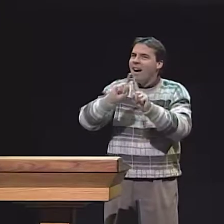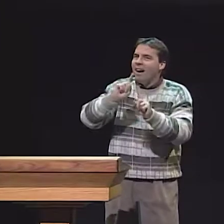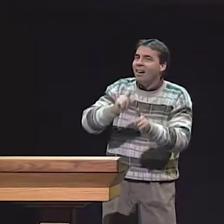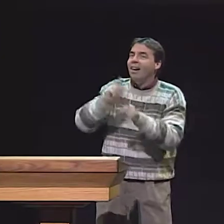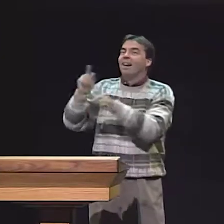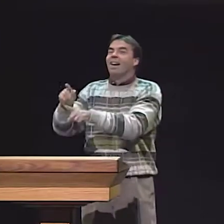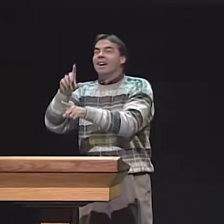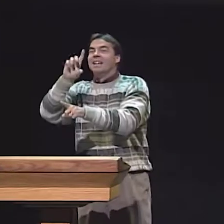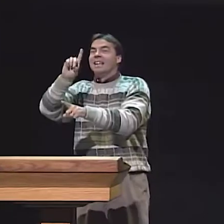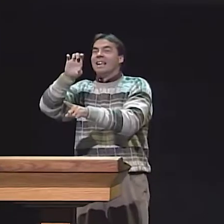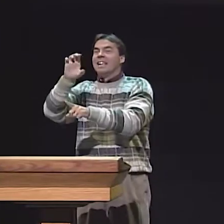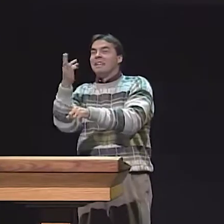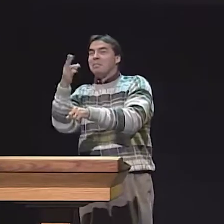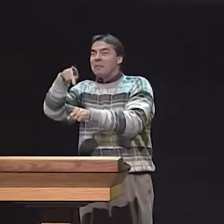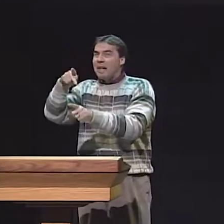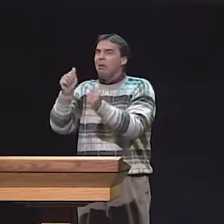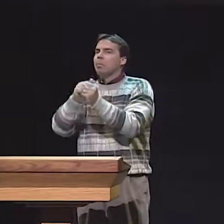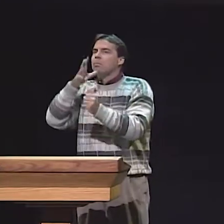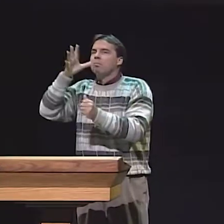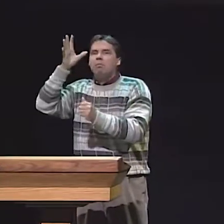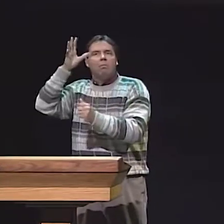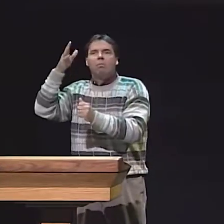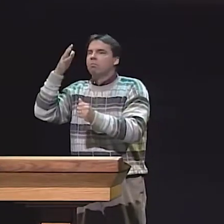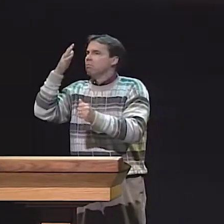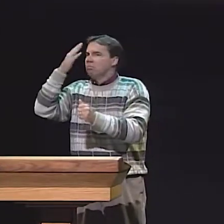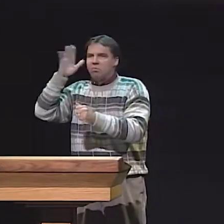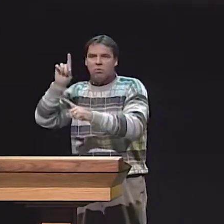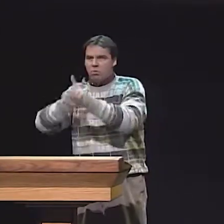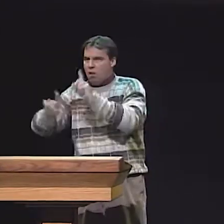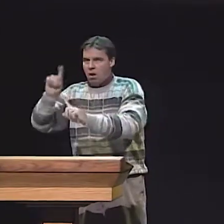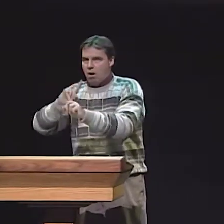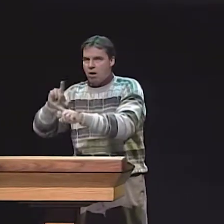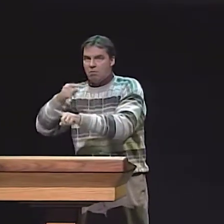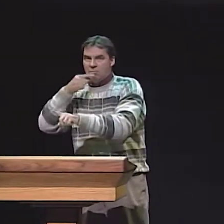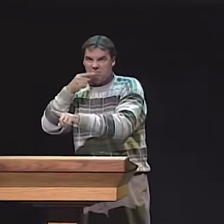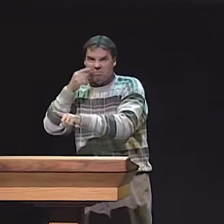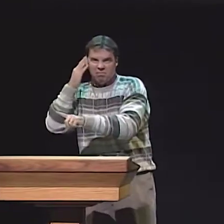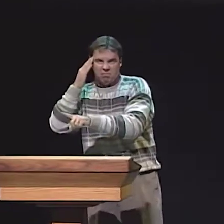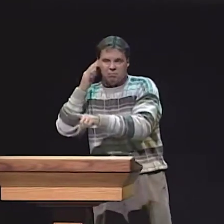WE HAD--WE DIVIDED THE 9 CHILDREN IN-- THE 15 CHILDREN INTO 3 GROUPS.